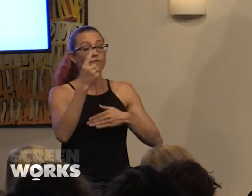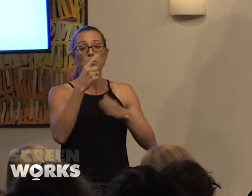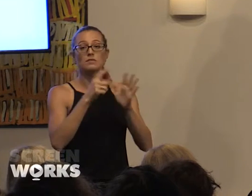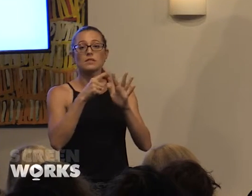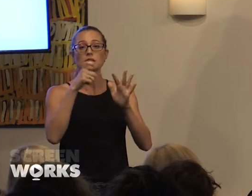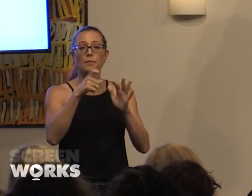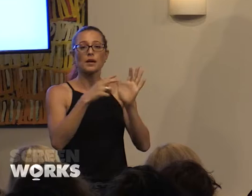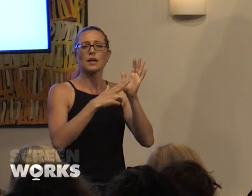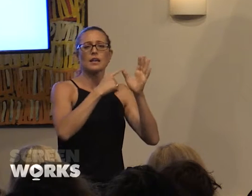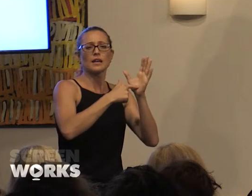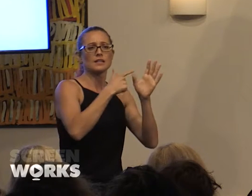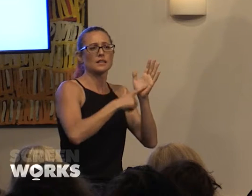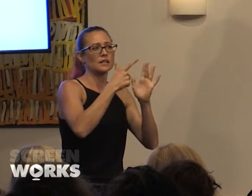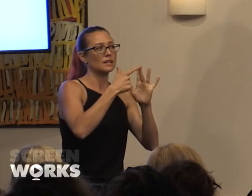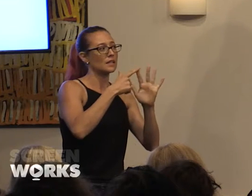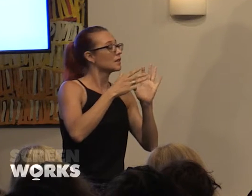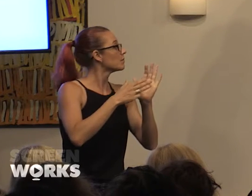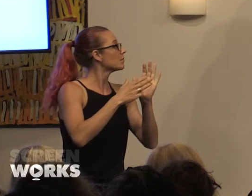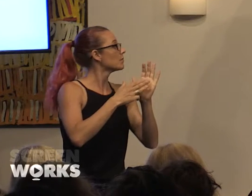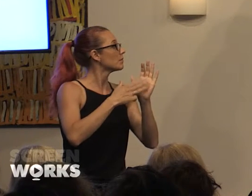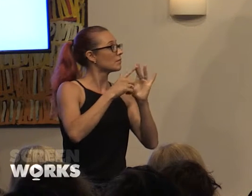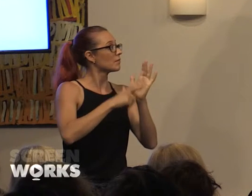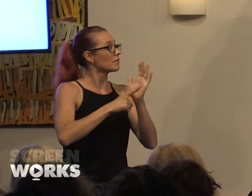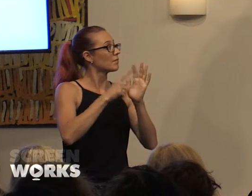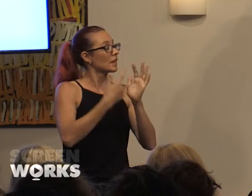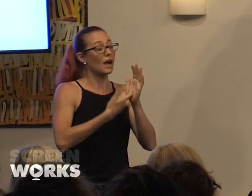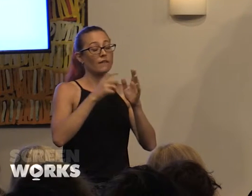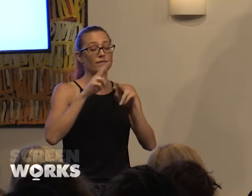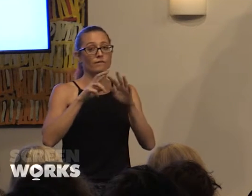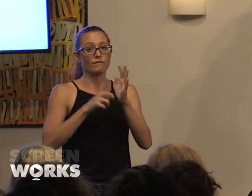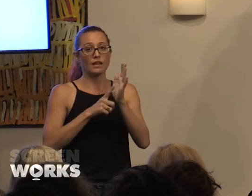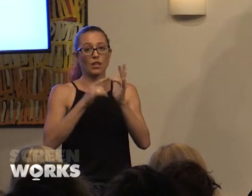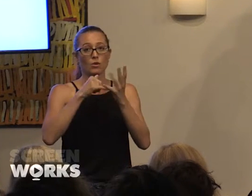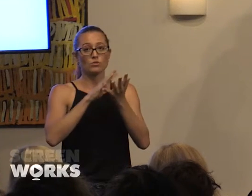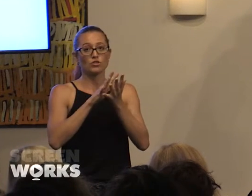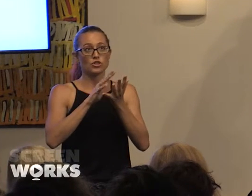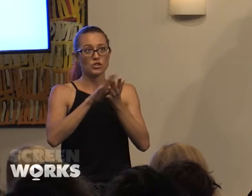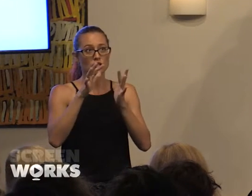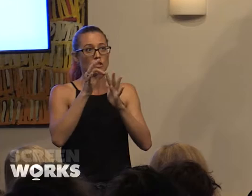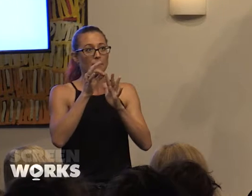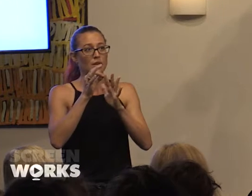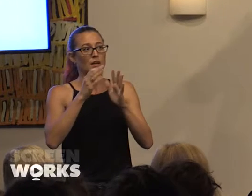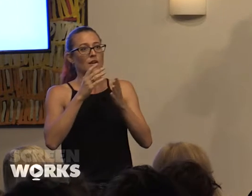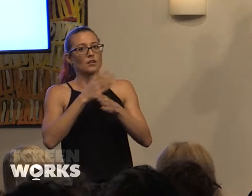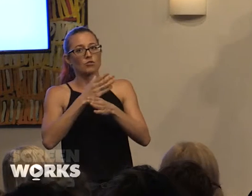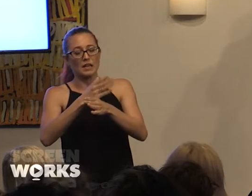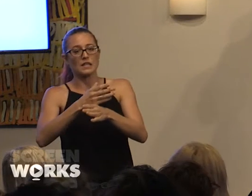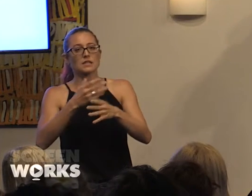Fellowship careers leadership program is going to be a one-day conference for 100 participants. There's also going to be